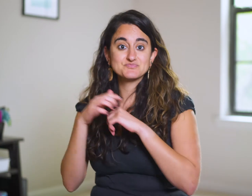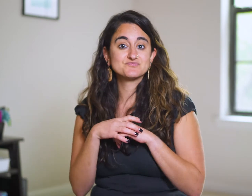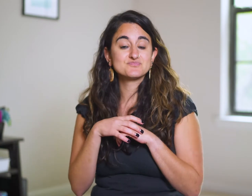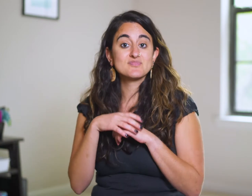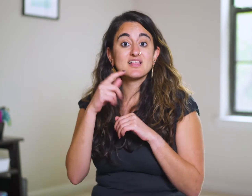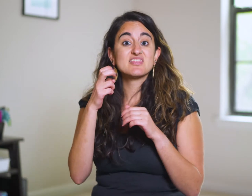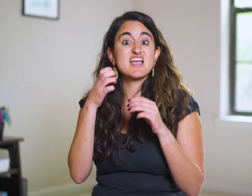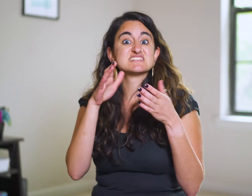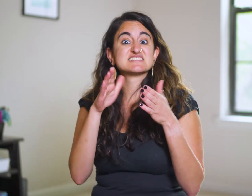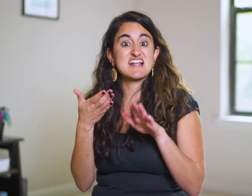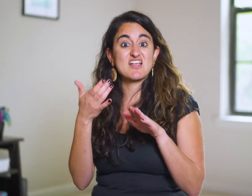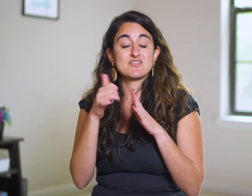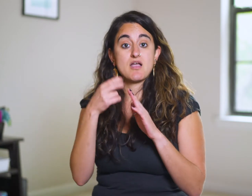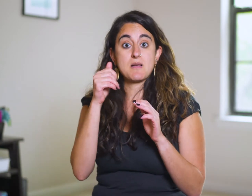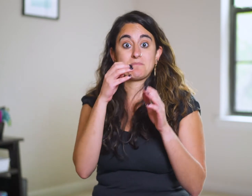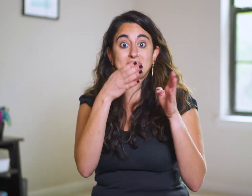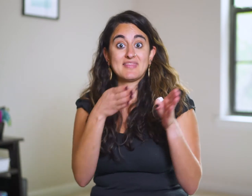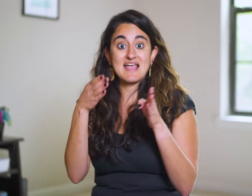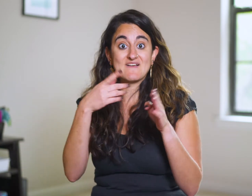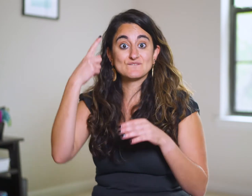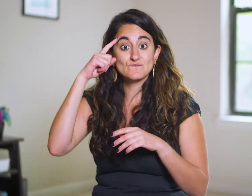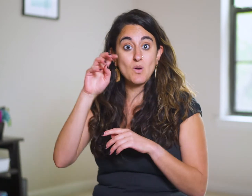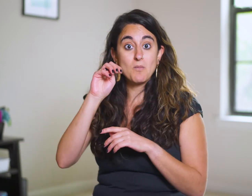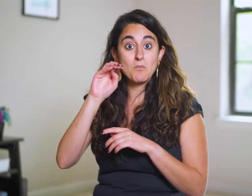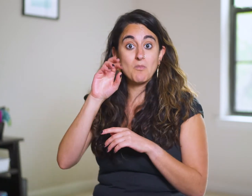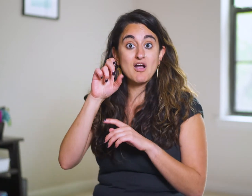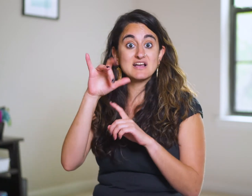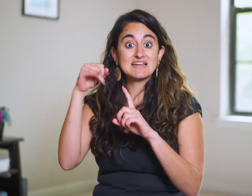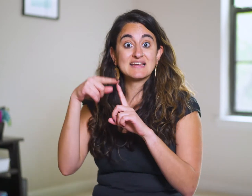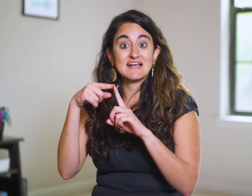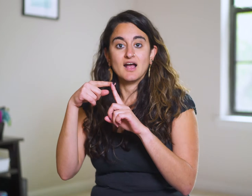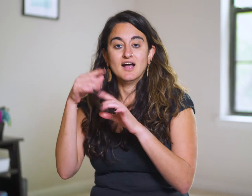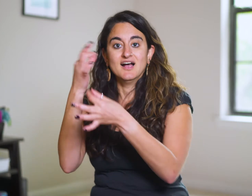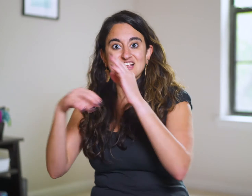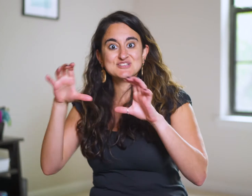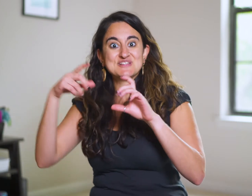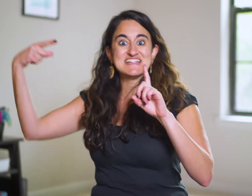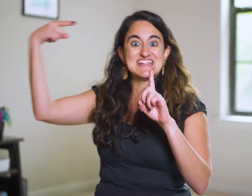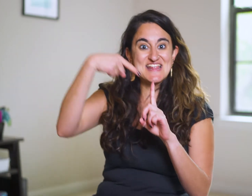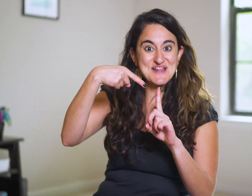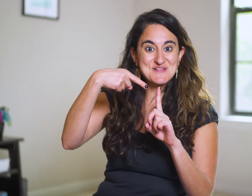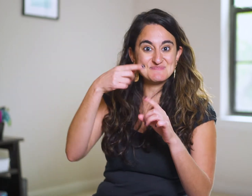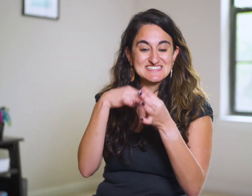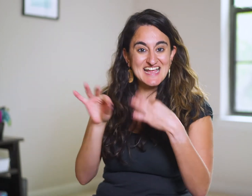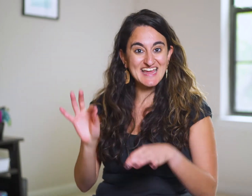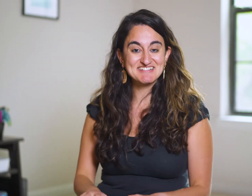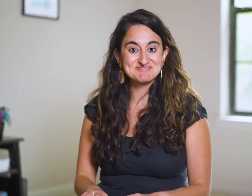The death Haman planned for Mordecai is doled out to him instead.